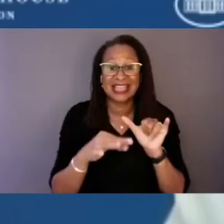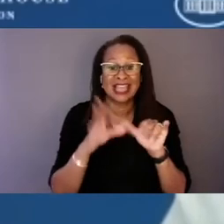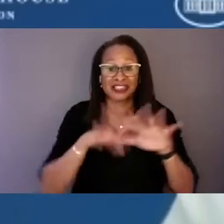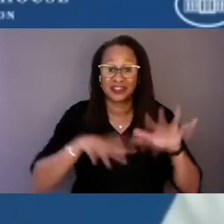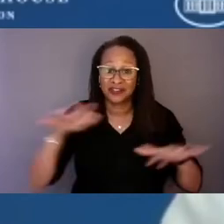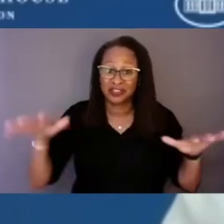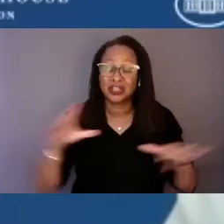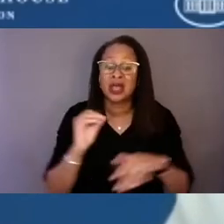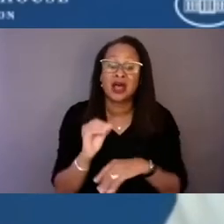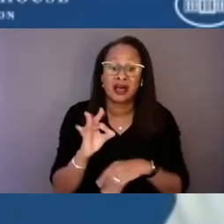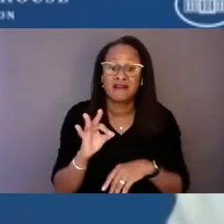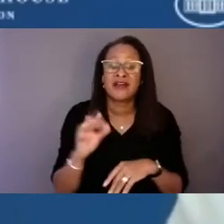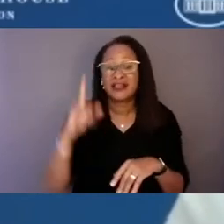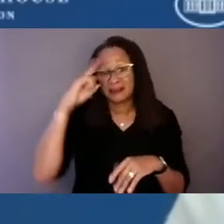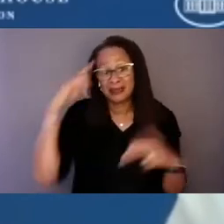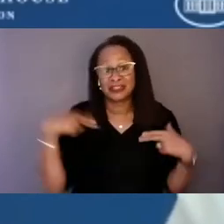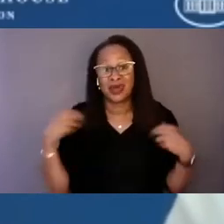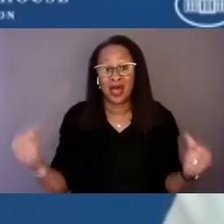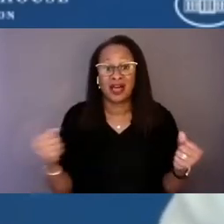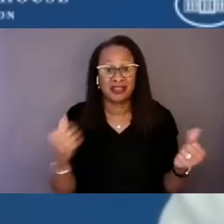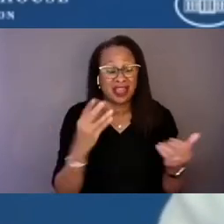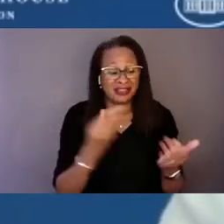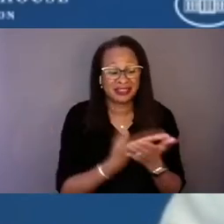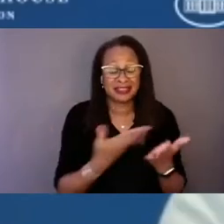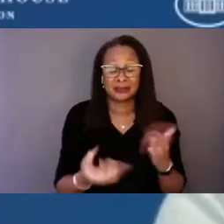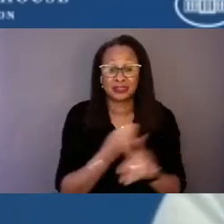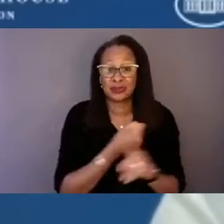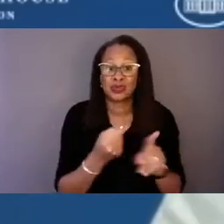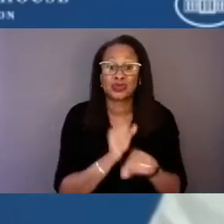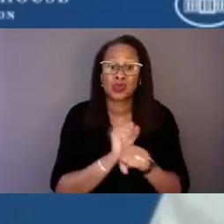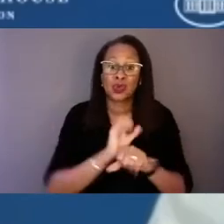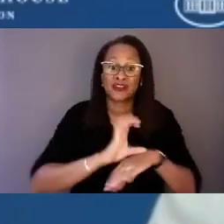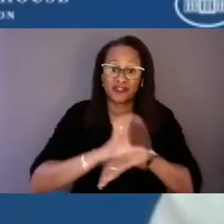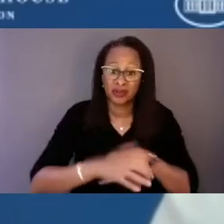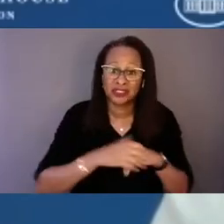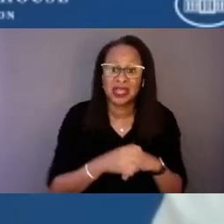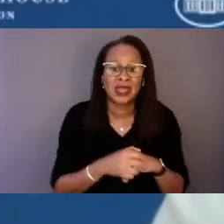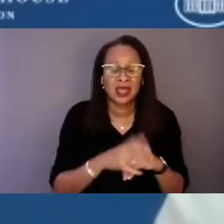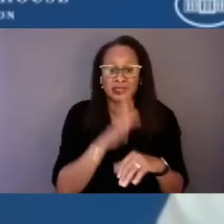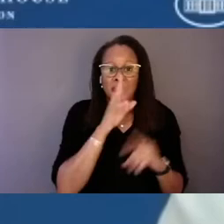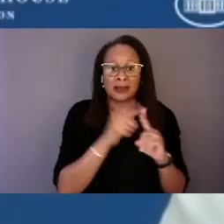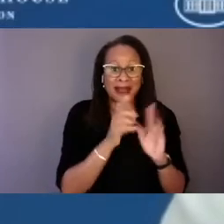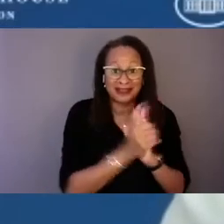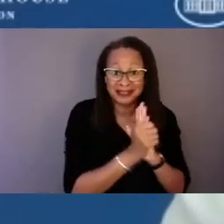thinking not just about specialists like Dr. Ng, and we do need more child and adolescent psychiatrists